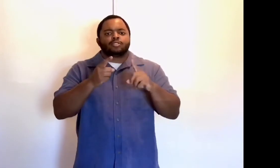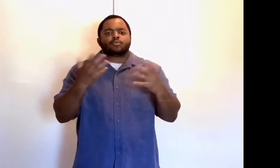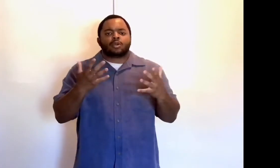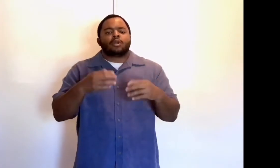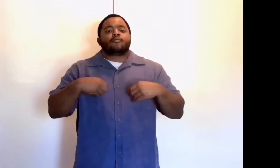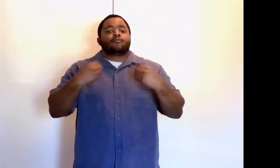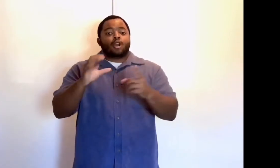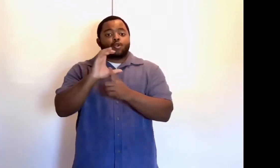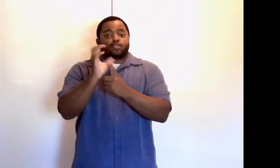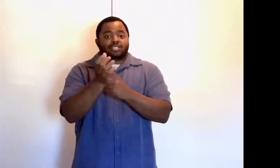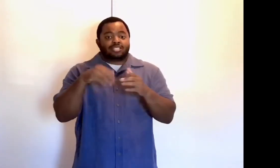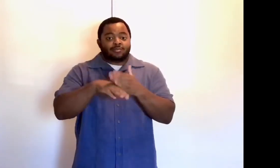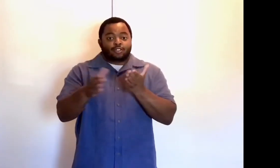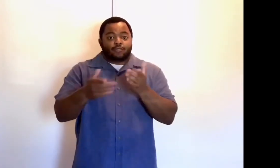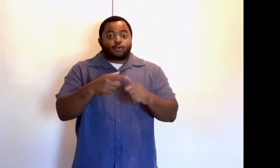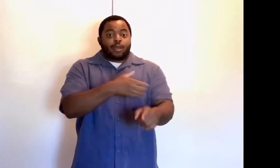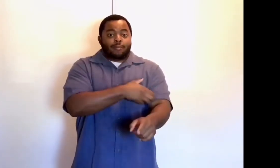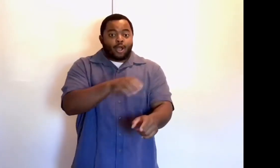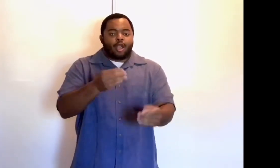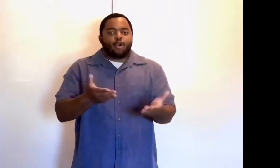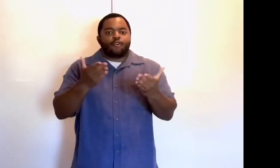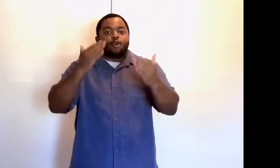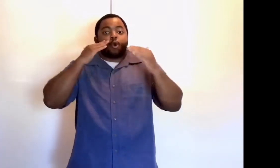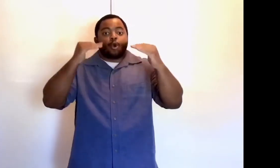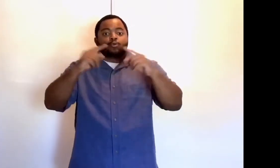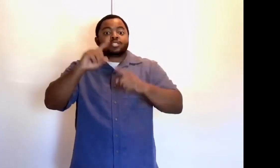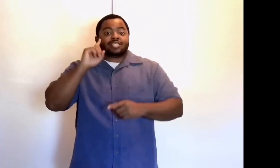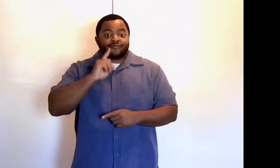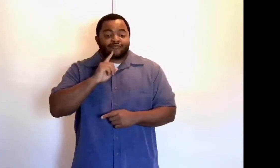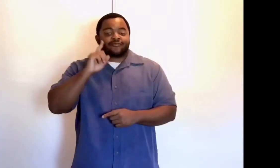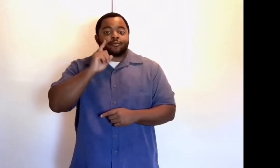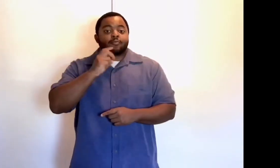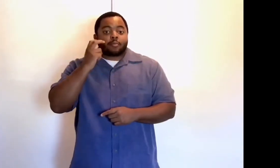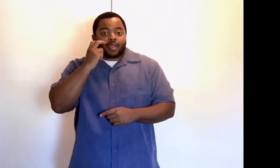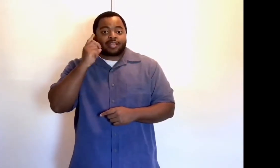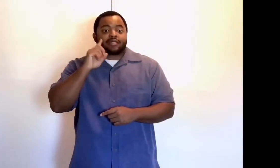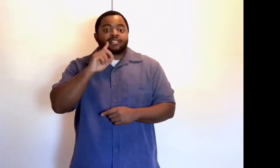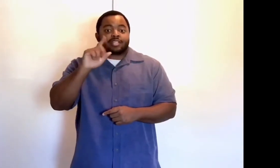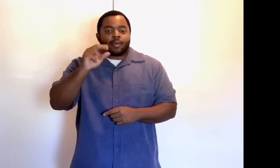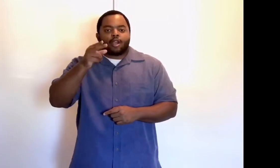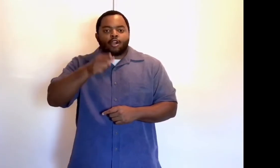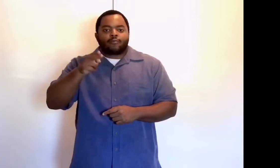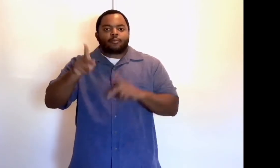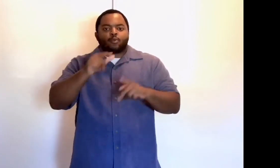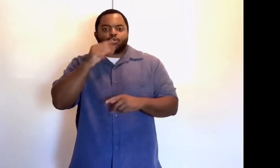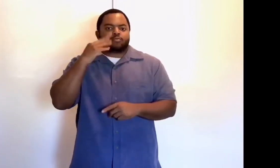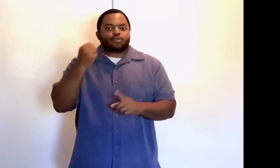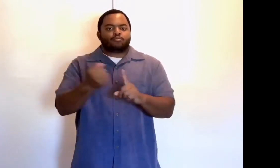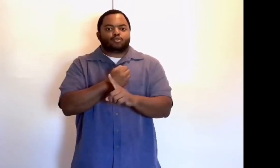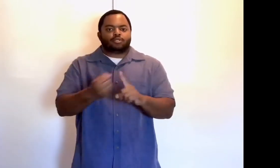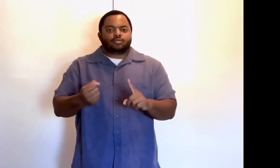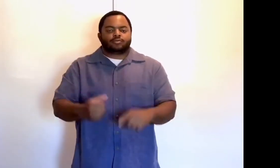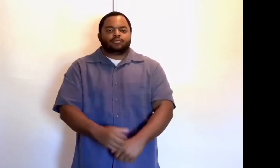Provide culturally accessible services that empower and offer hope to DDBDDHH people who experience abuse.